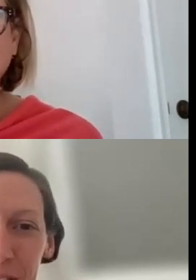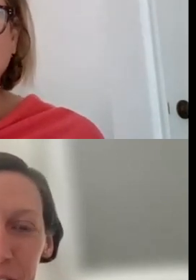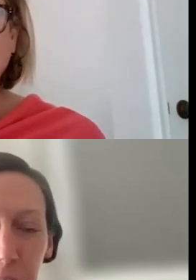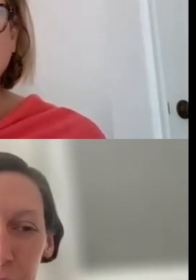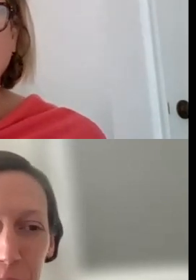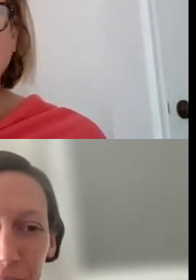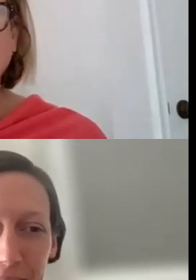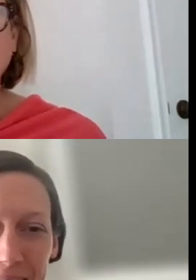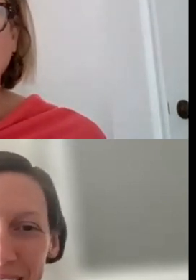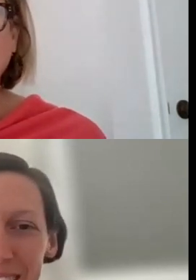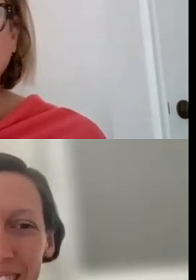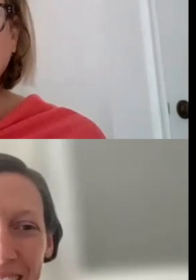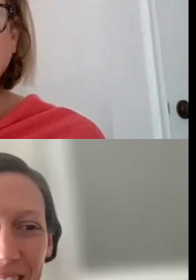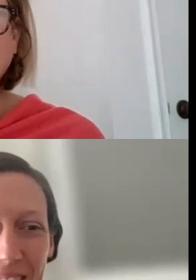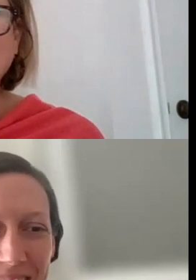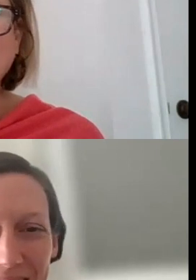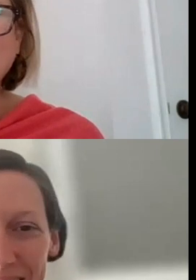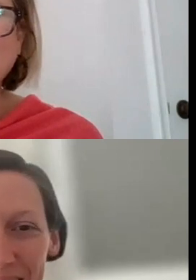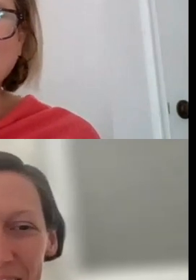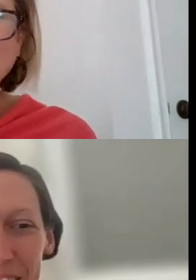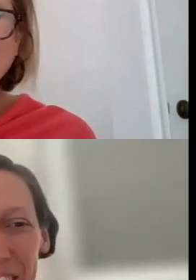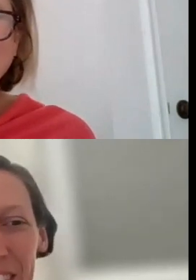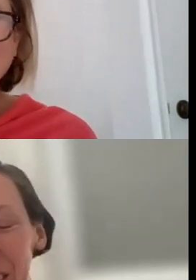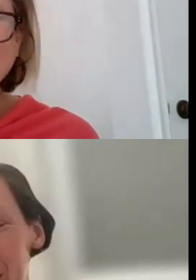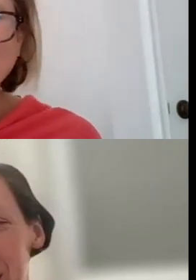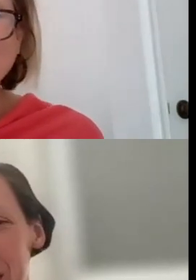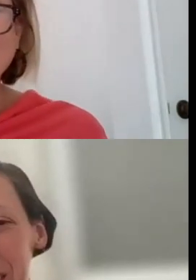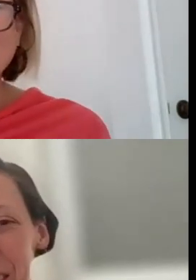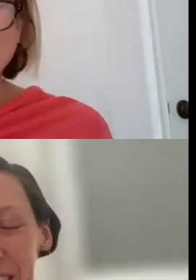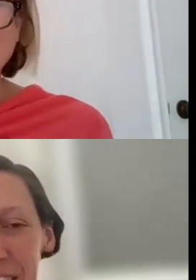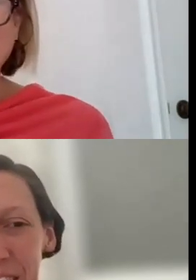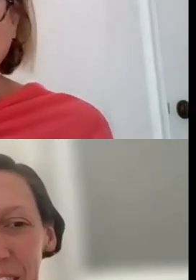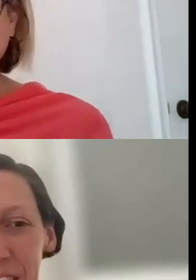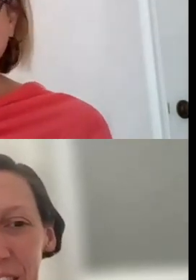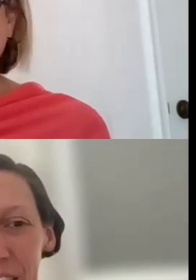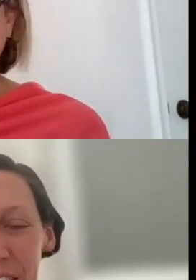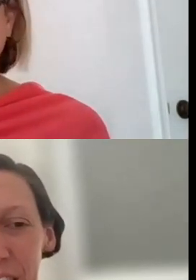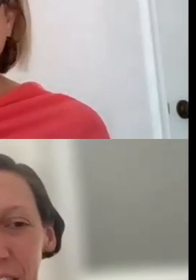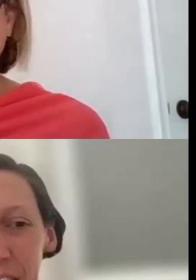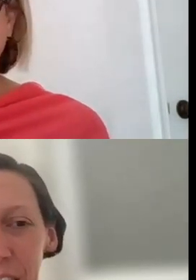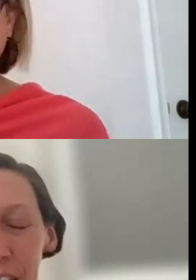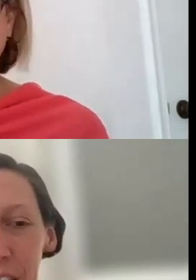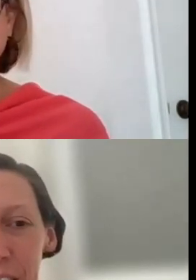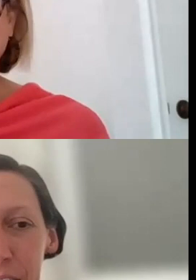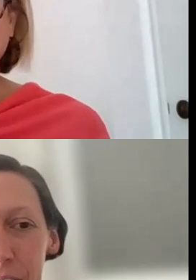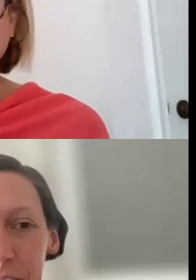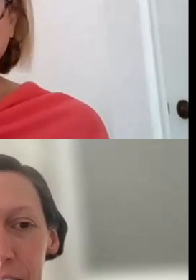SO, BUT THE SHORT ANSWER IS YES.